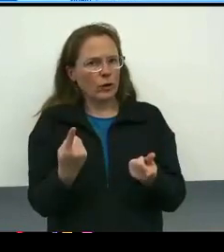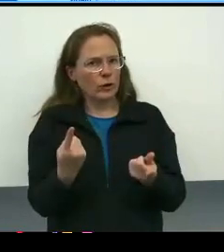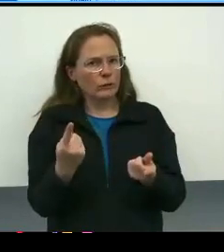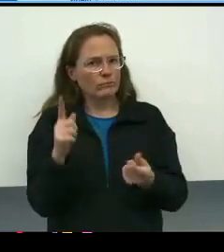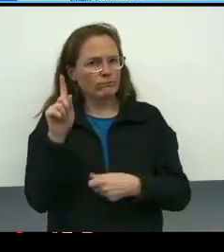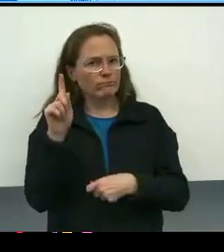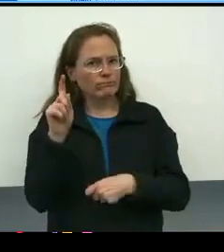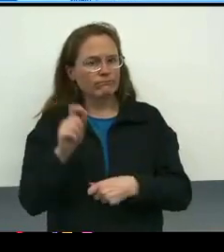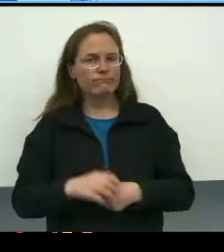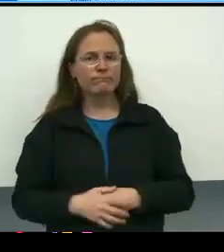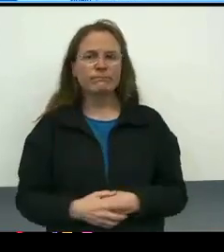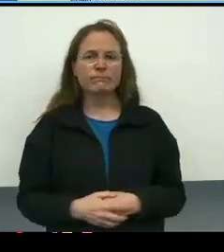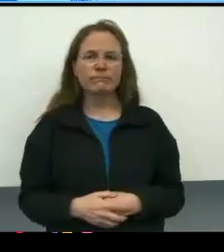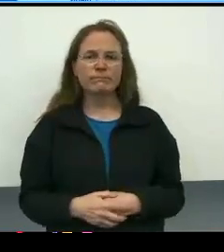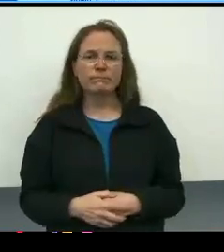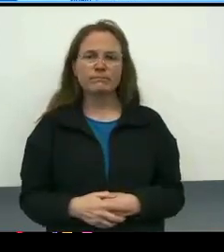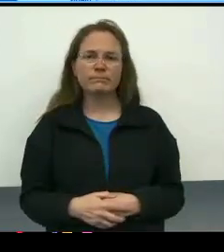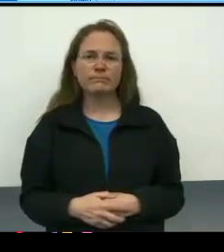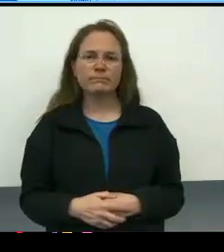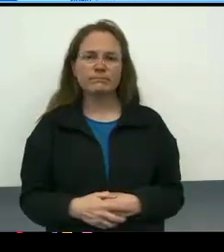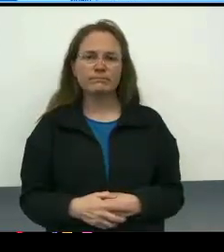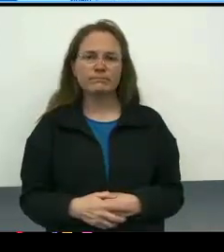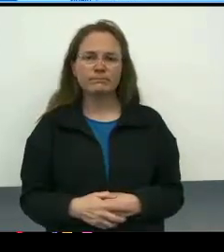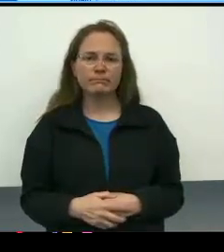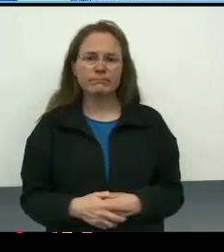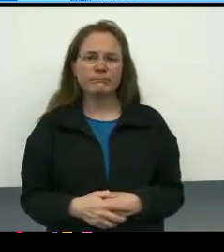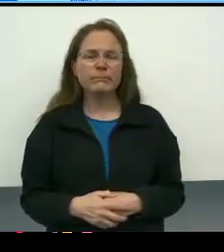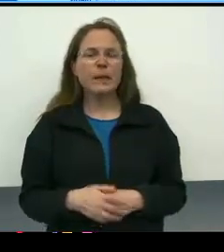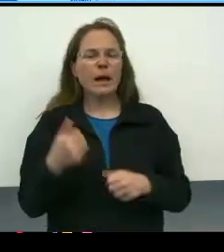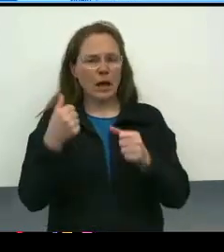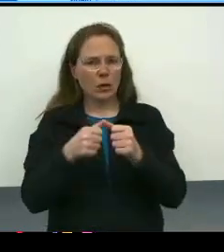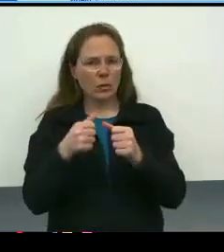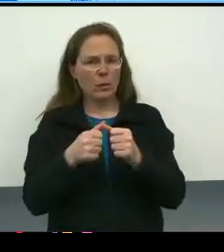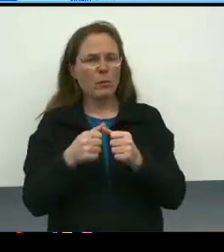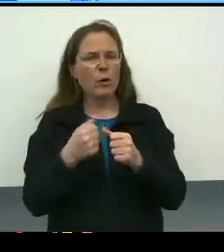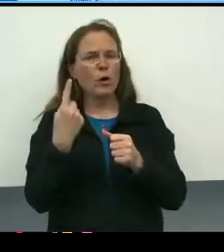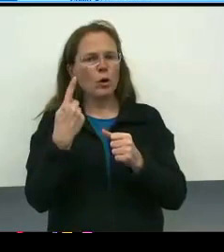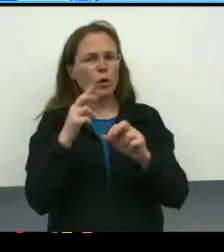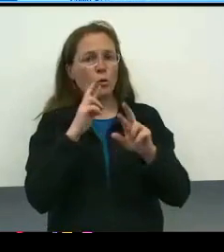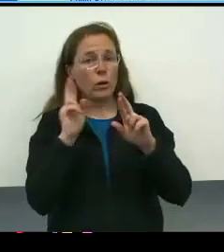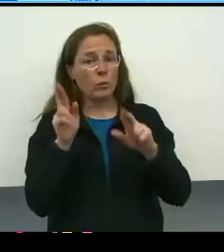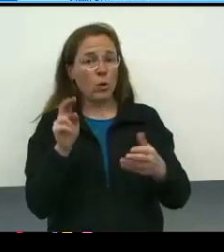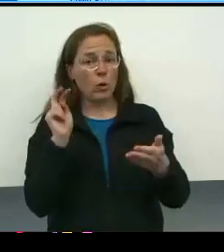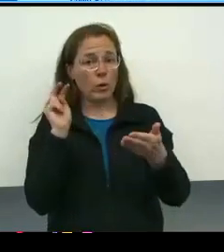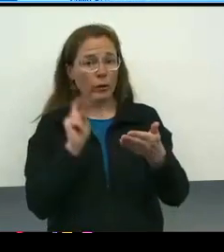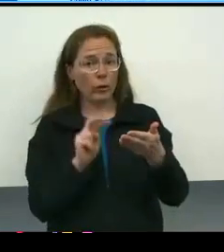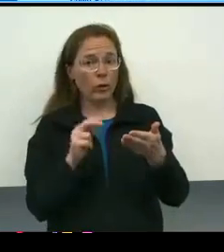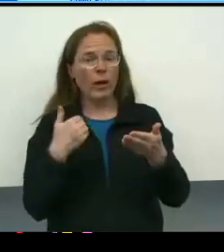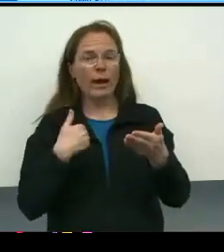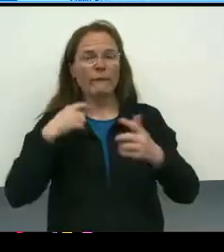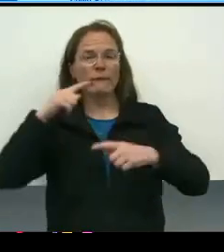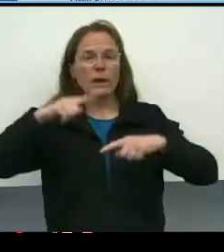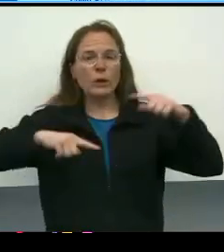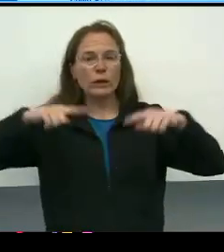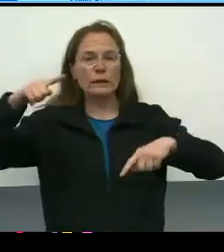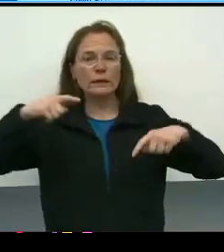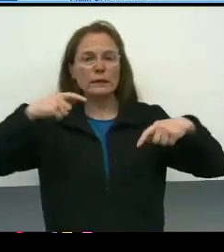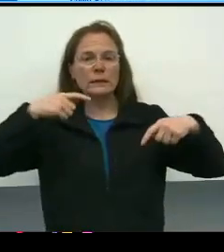I think one thing we talked about from the report was the various avenues for people to report issues.